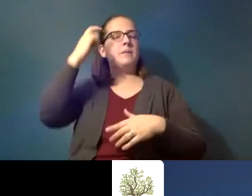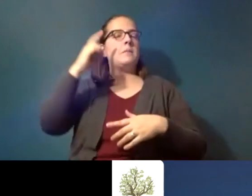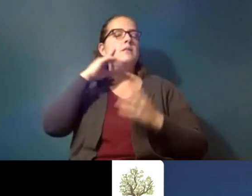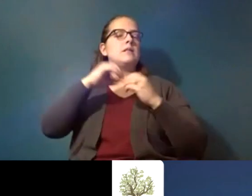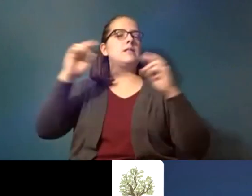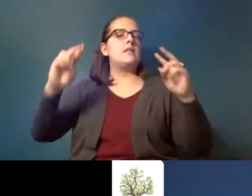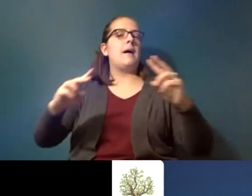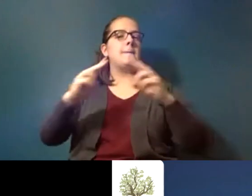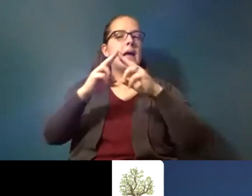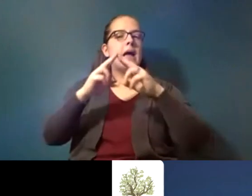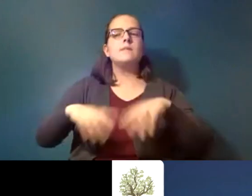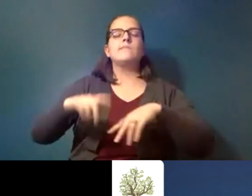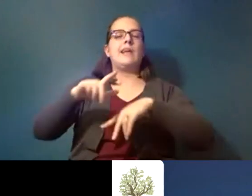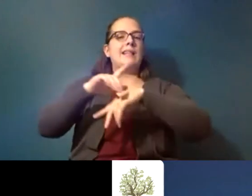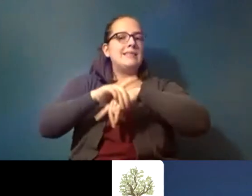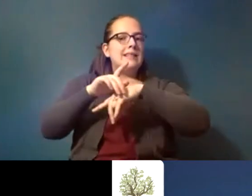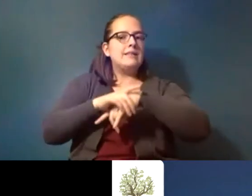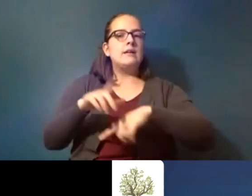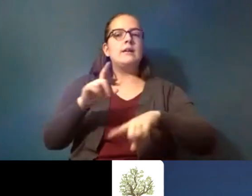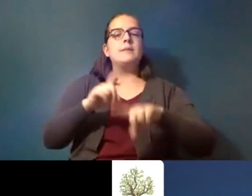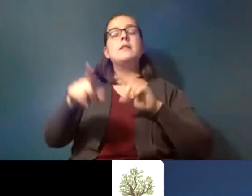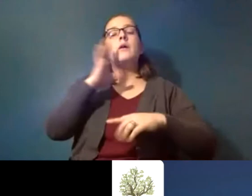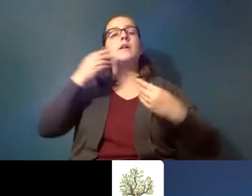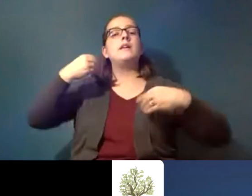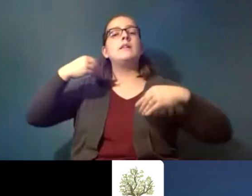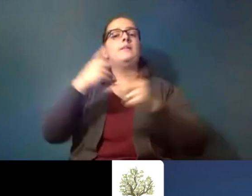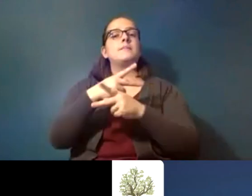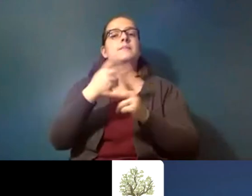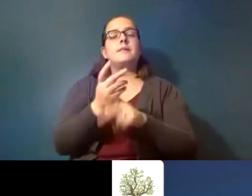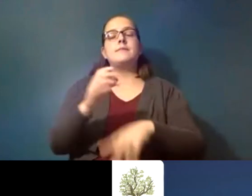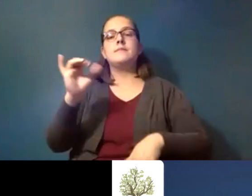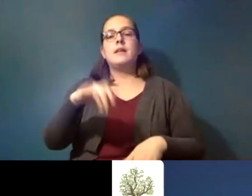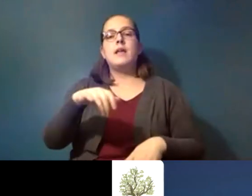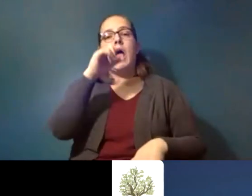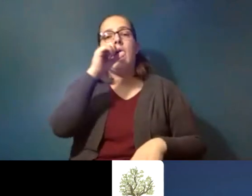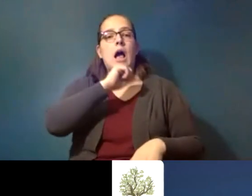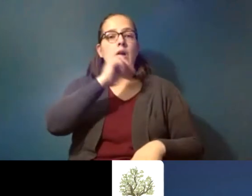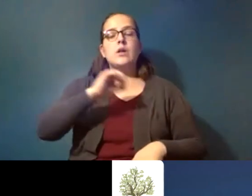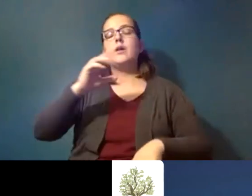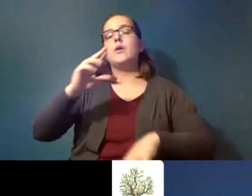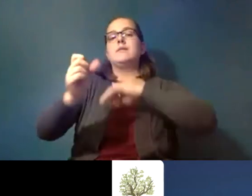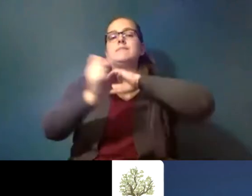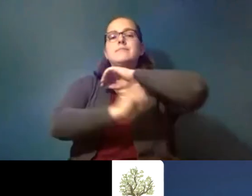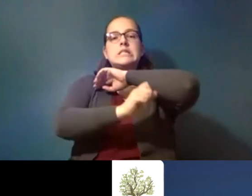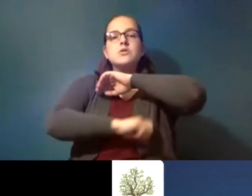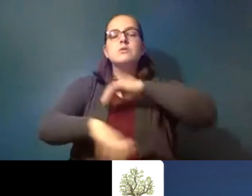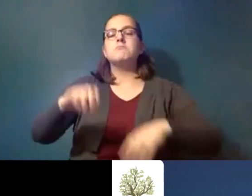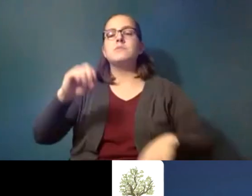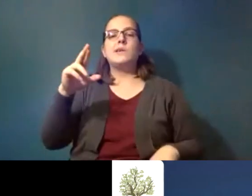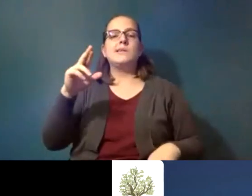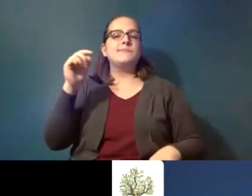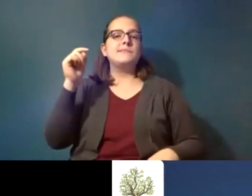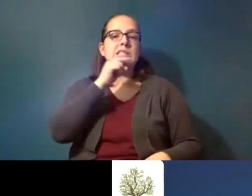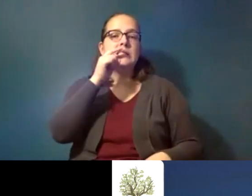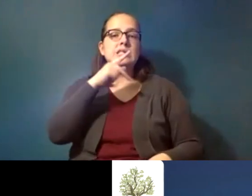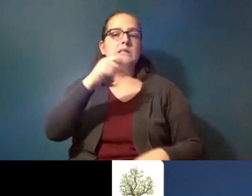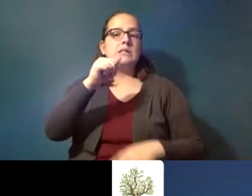london but they will sell products like ice cream or deodorant or toothpaste in containers that can